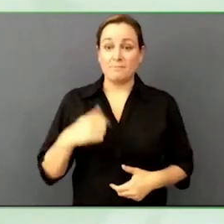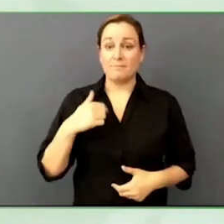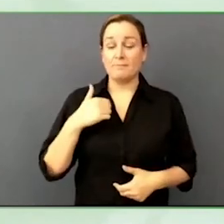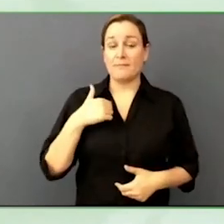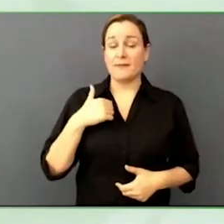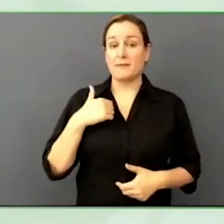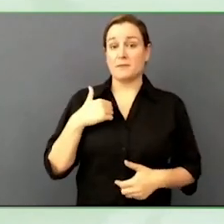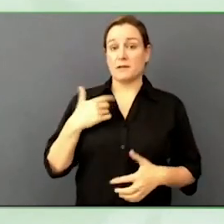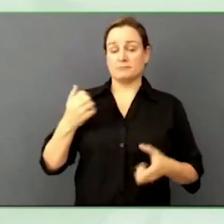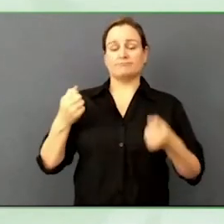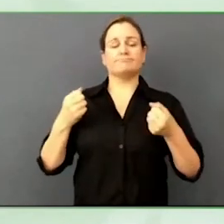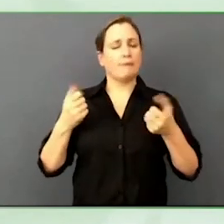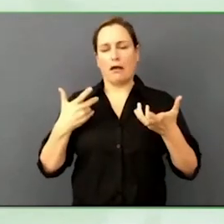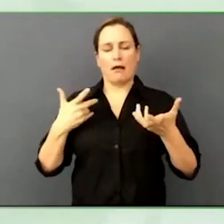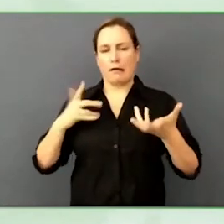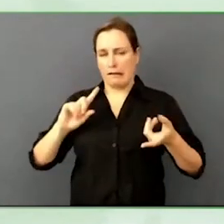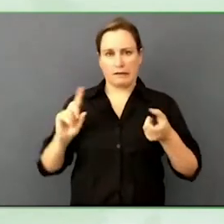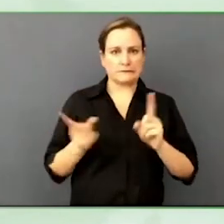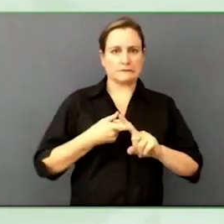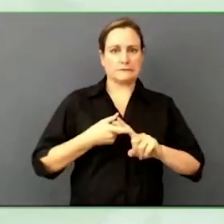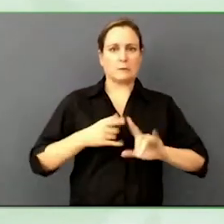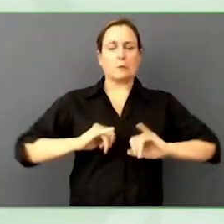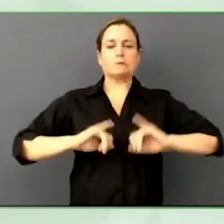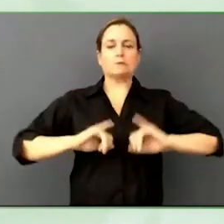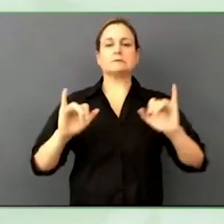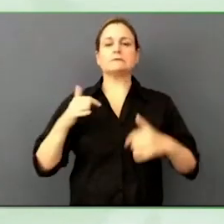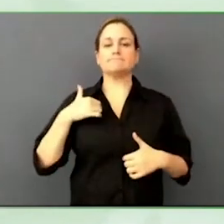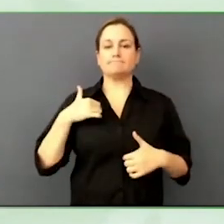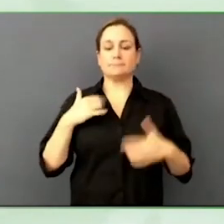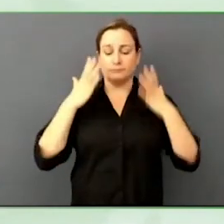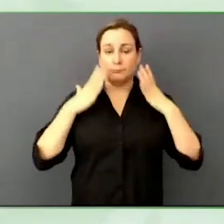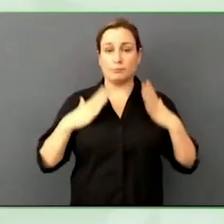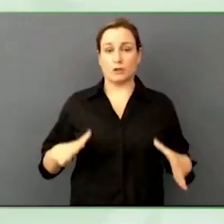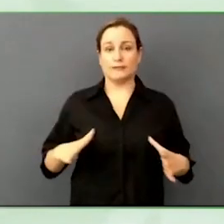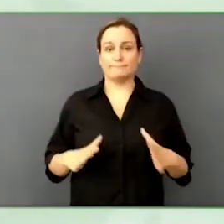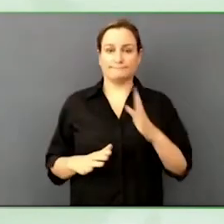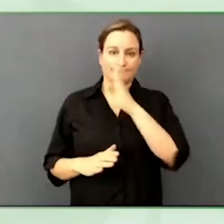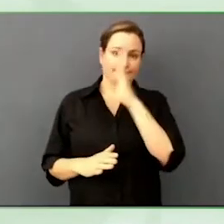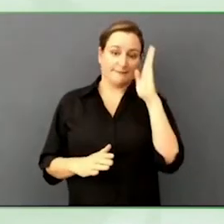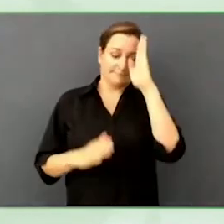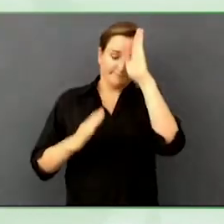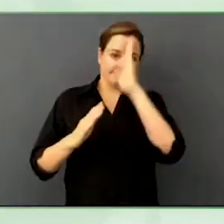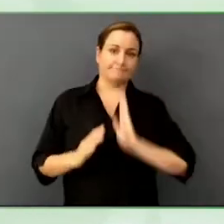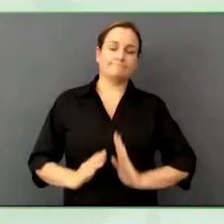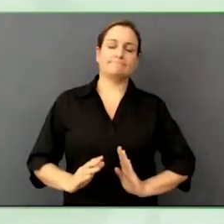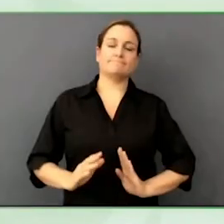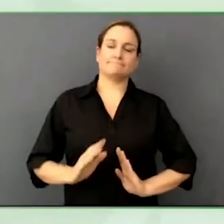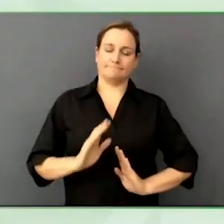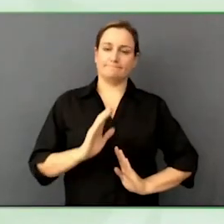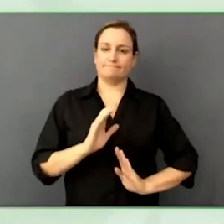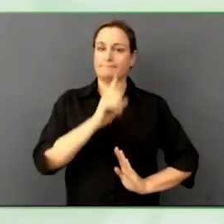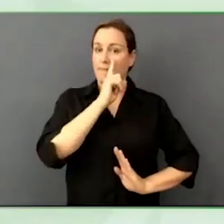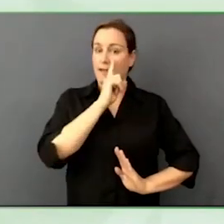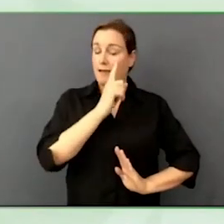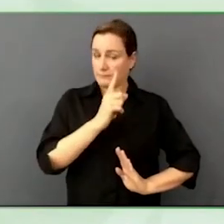that left me paralysed on the left of my body, blind and cognitive issues.